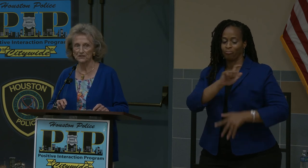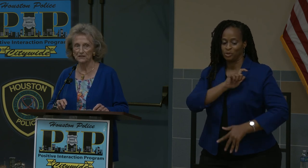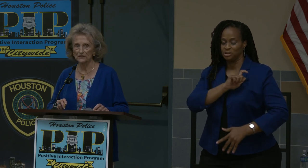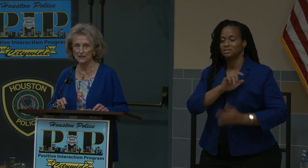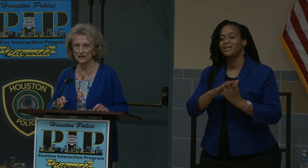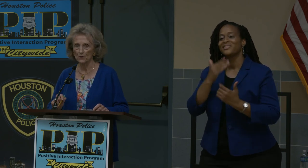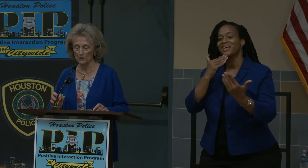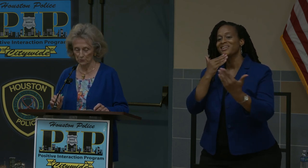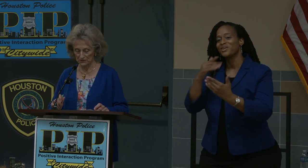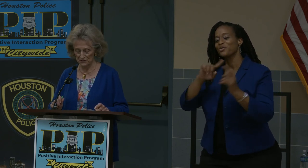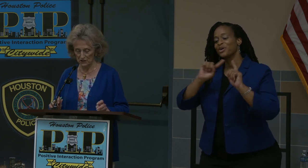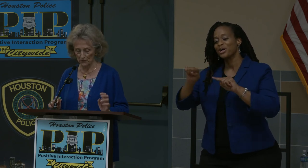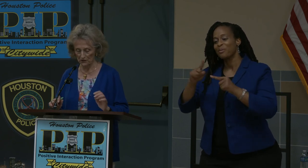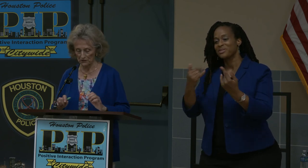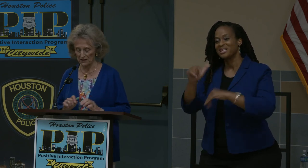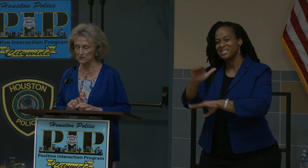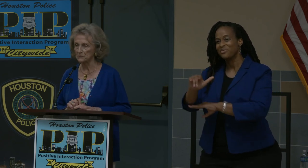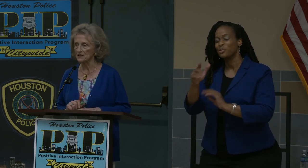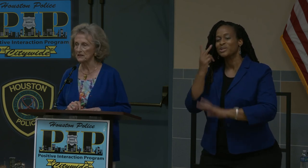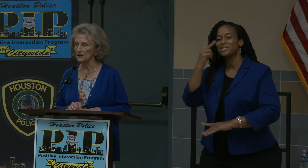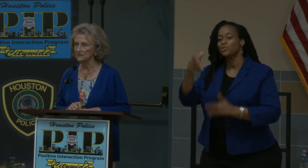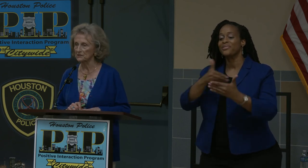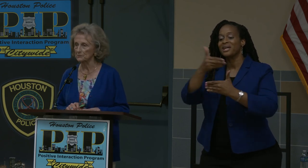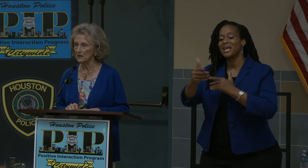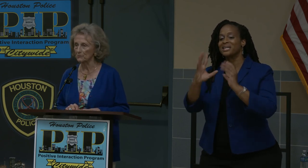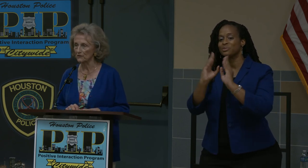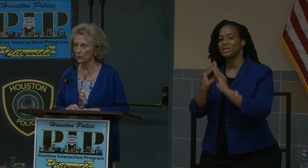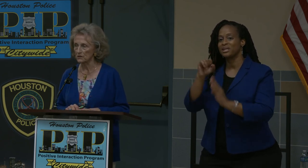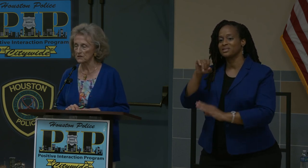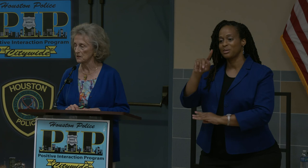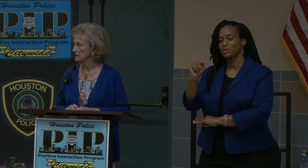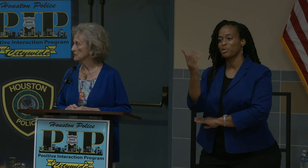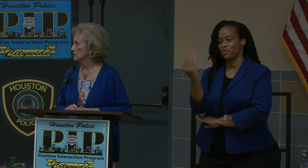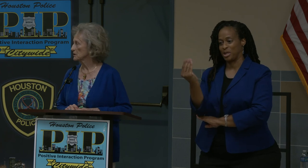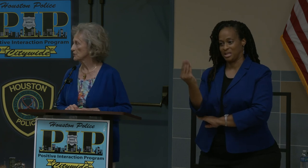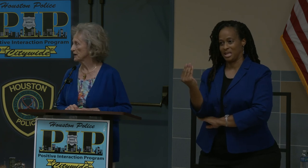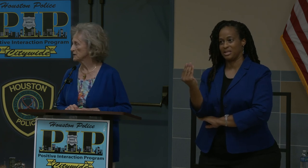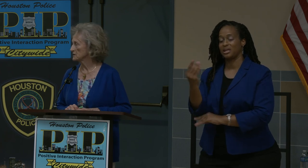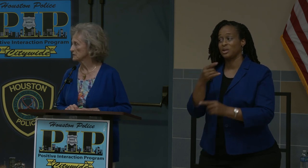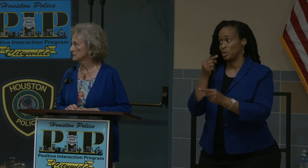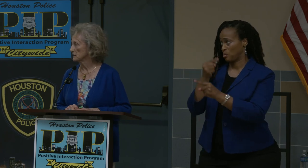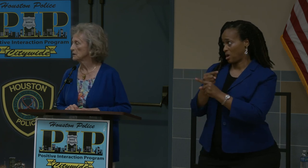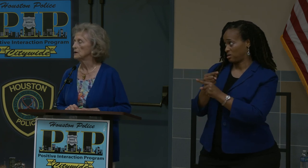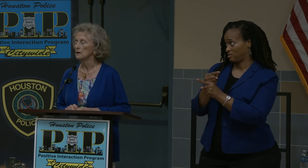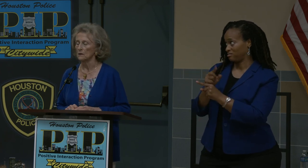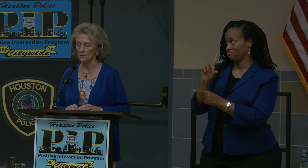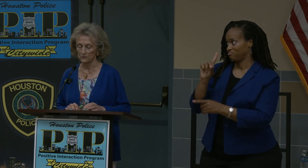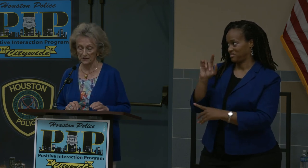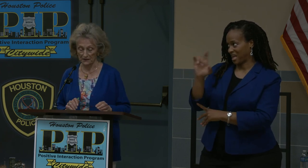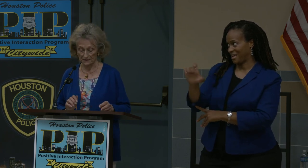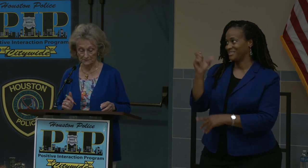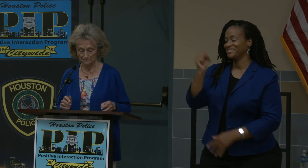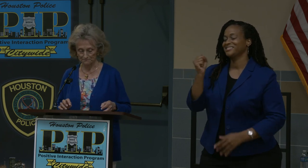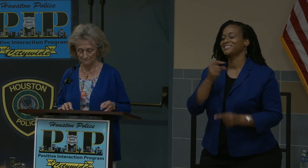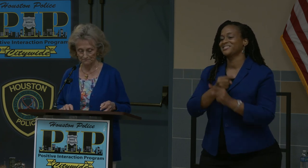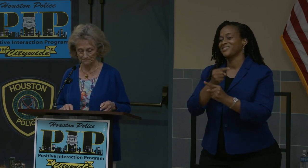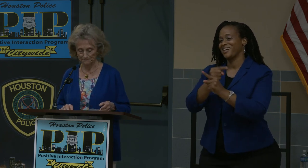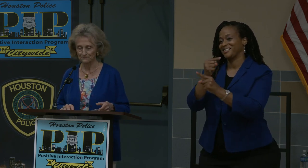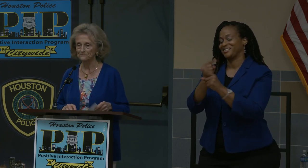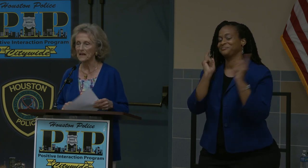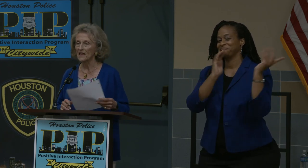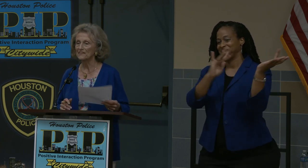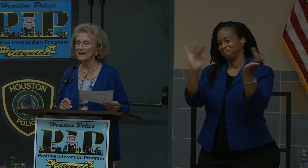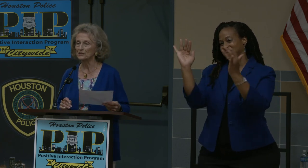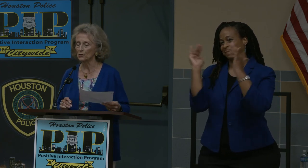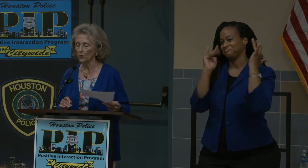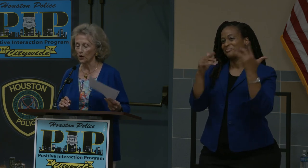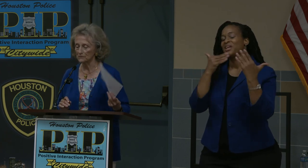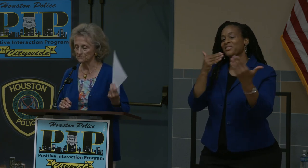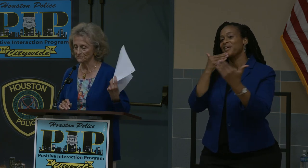evening and we will see you at our next meeting on september 14th correct okay thank you all